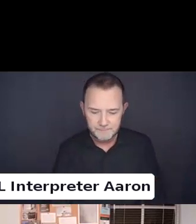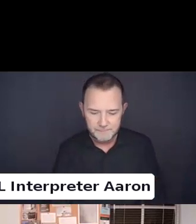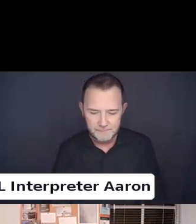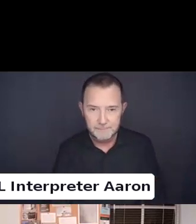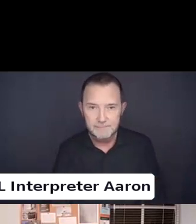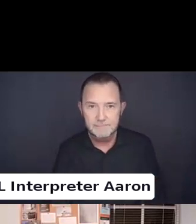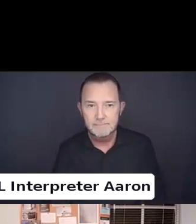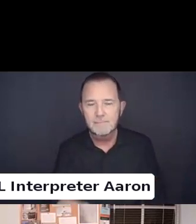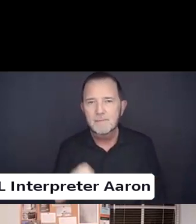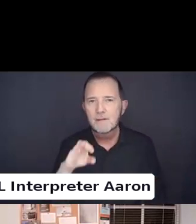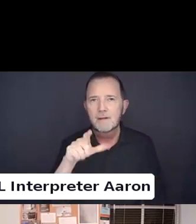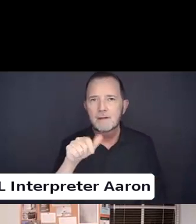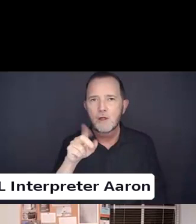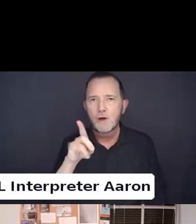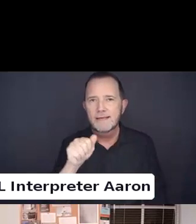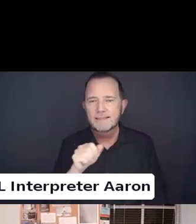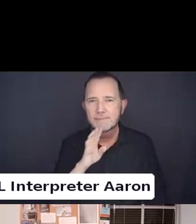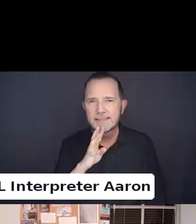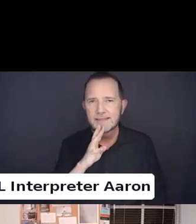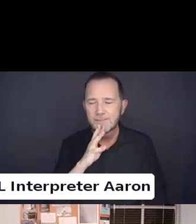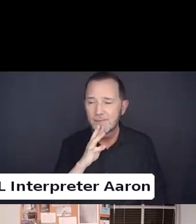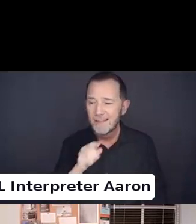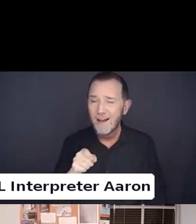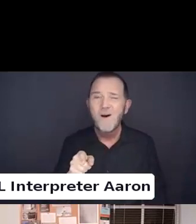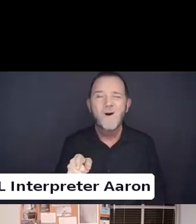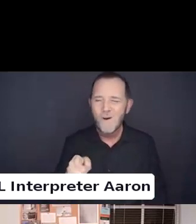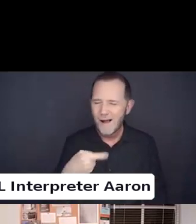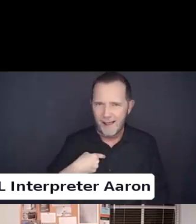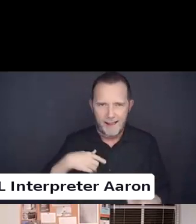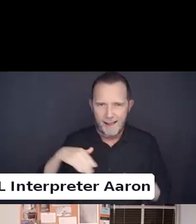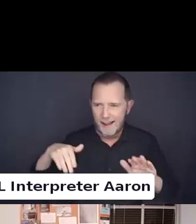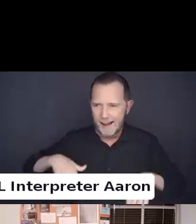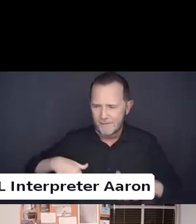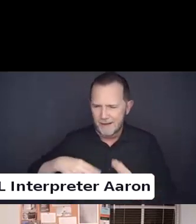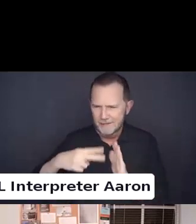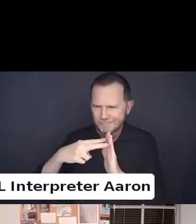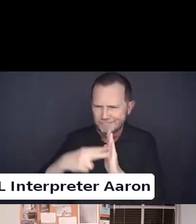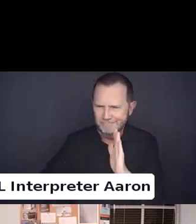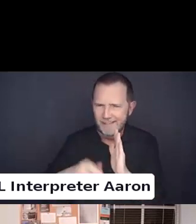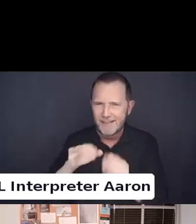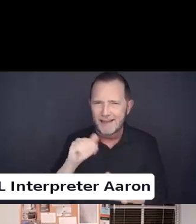This is Claudia. I haven't looked at that case in a while. But as I recall.